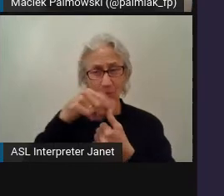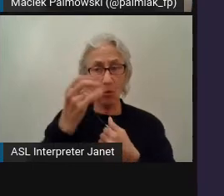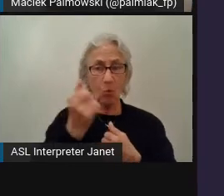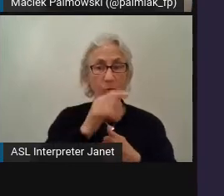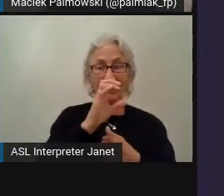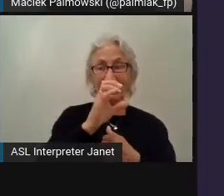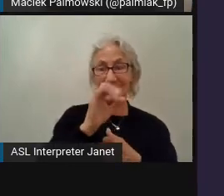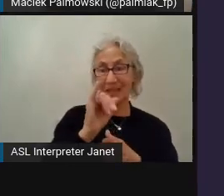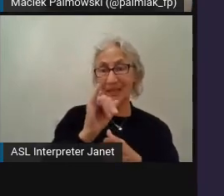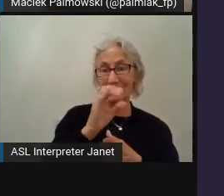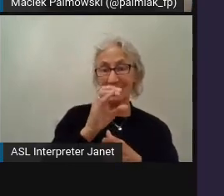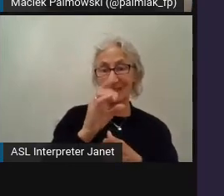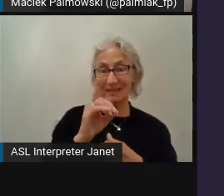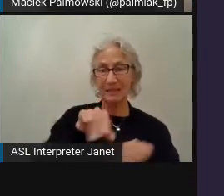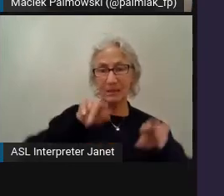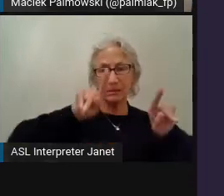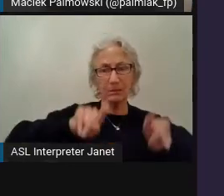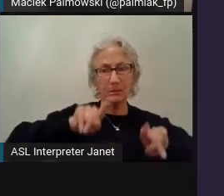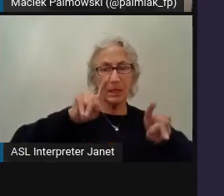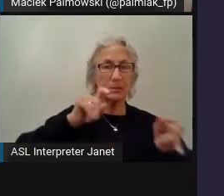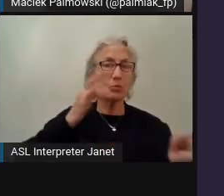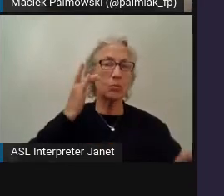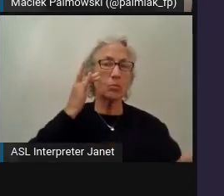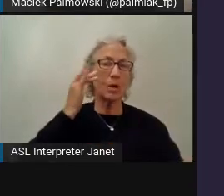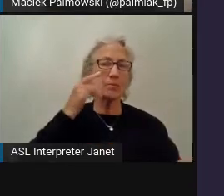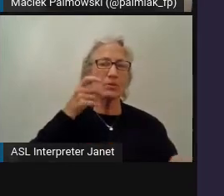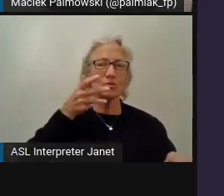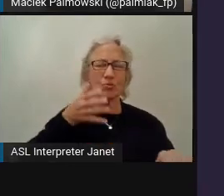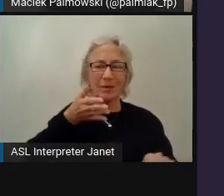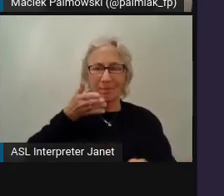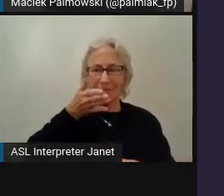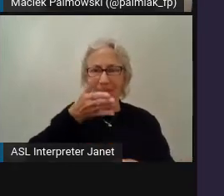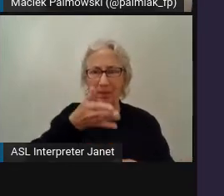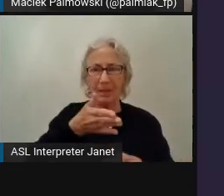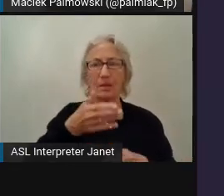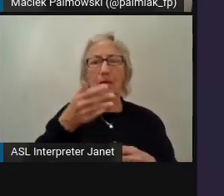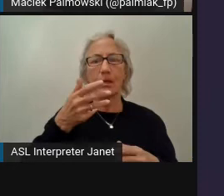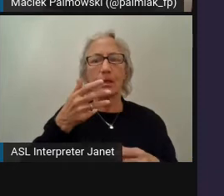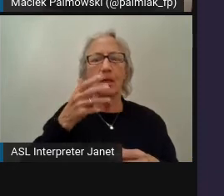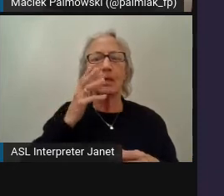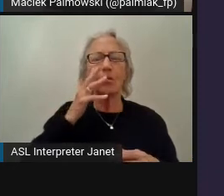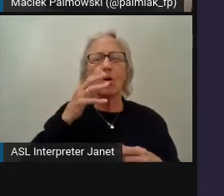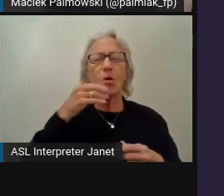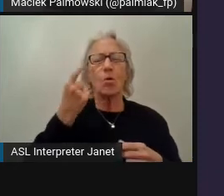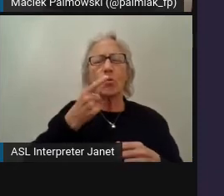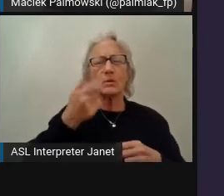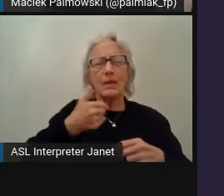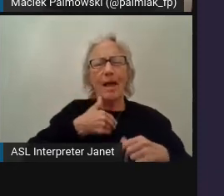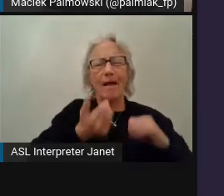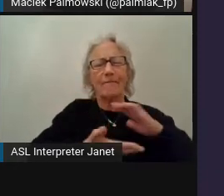because they will be the part of the testing suite. They will always happen. That's what's important.